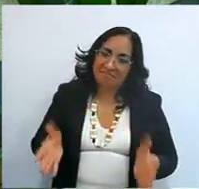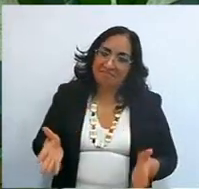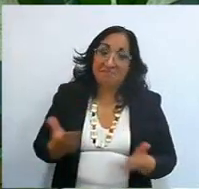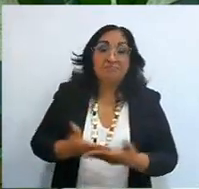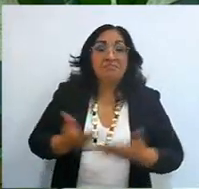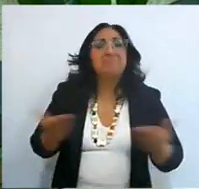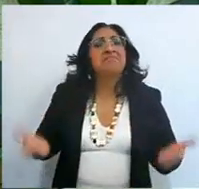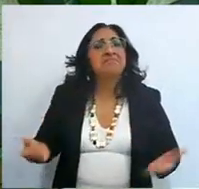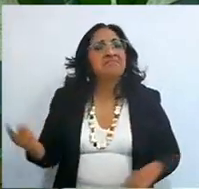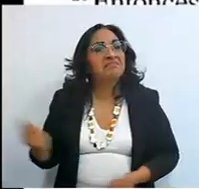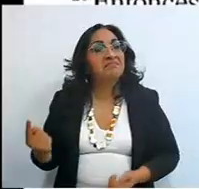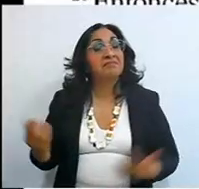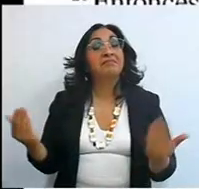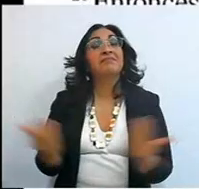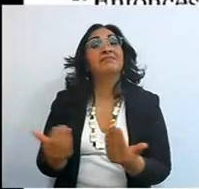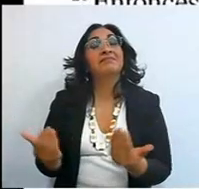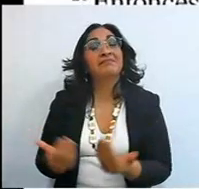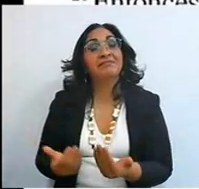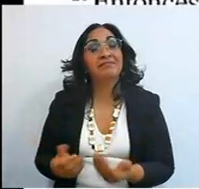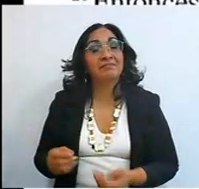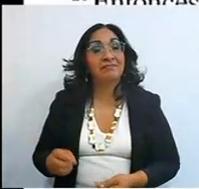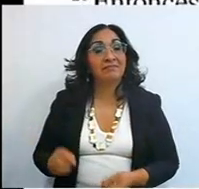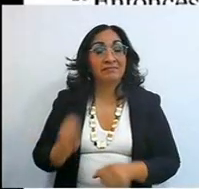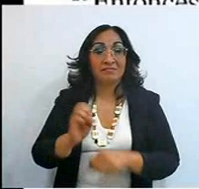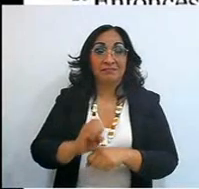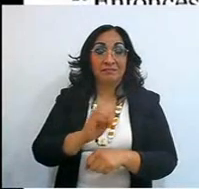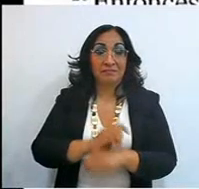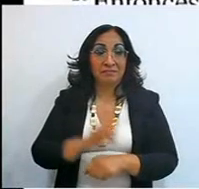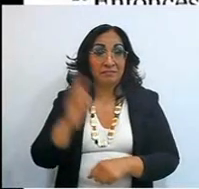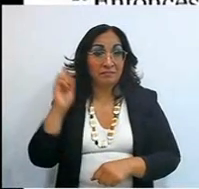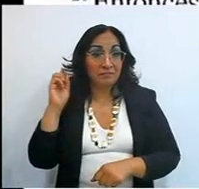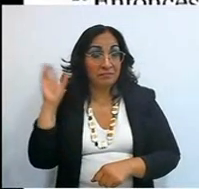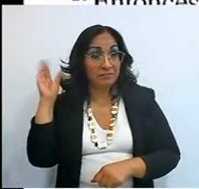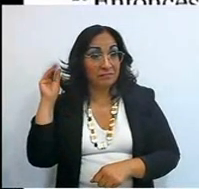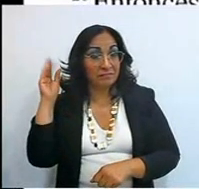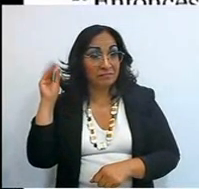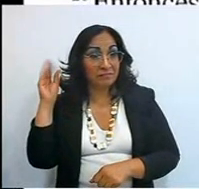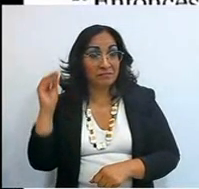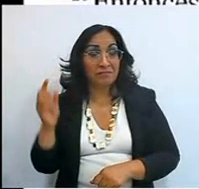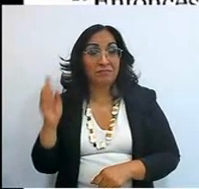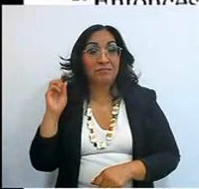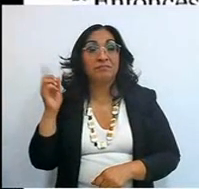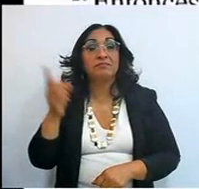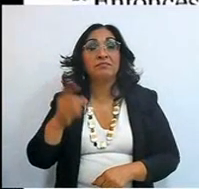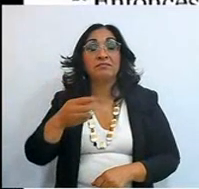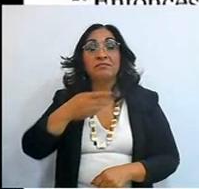"Then your ears will hear behind your back a word that says: